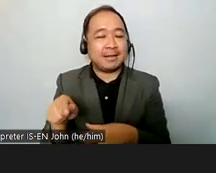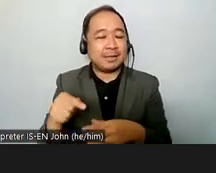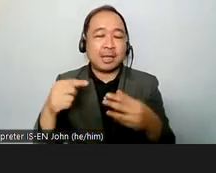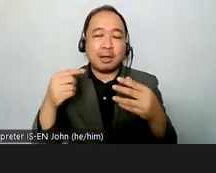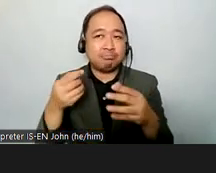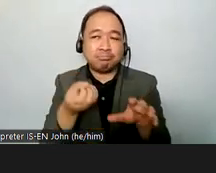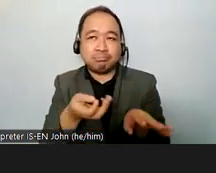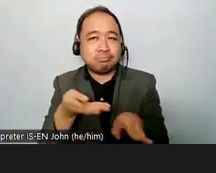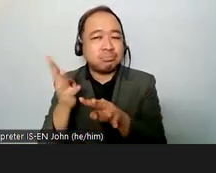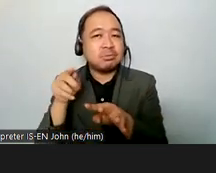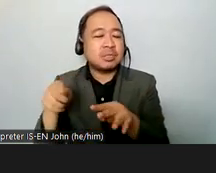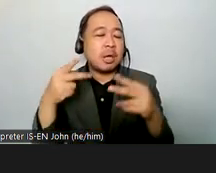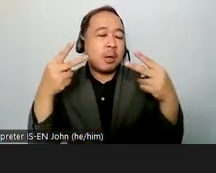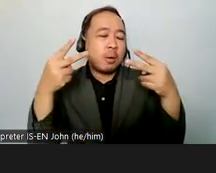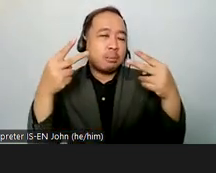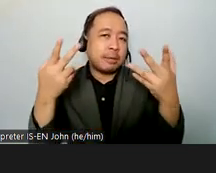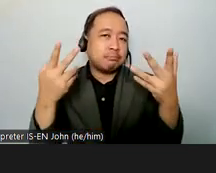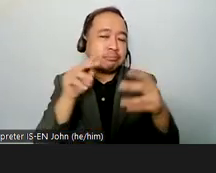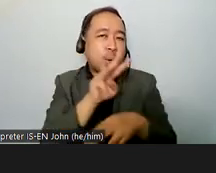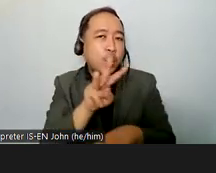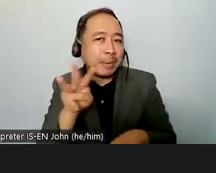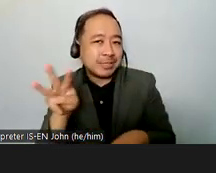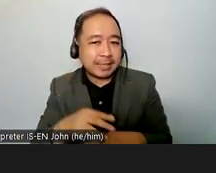the last time we did the data we're actually doing the survey and analysis right now